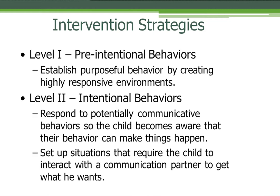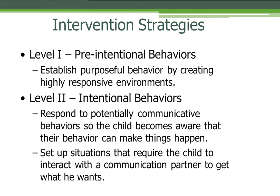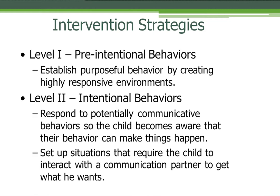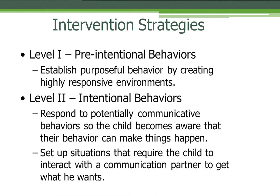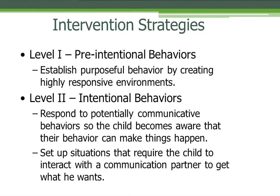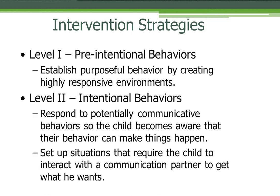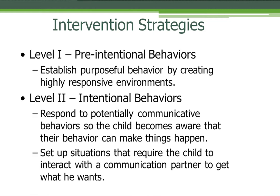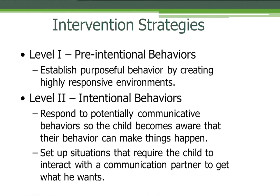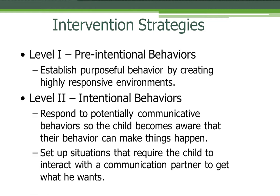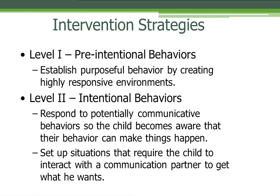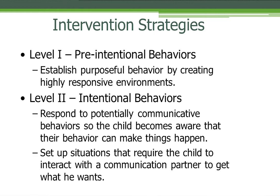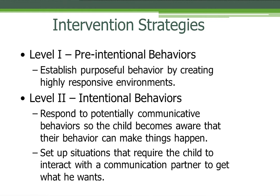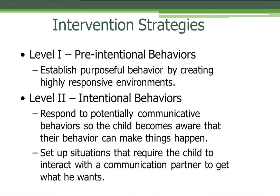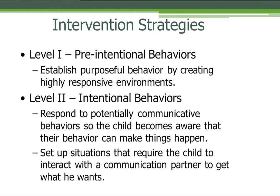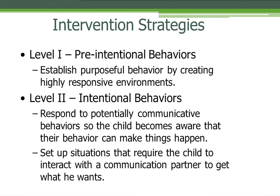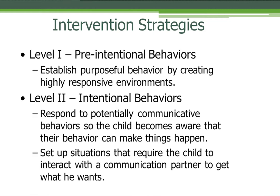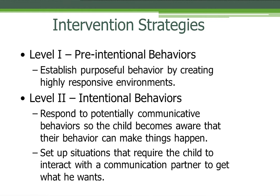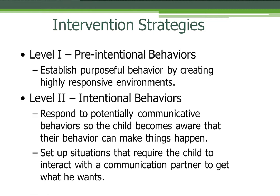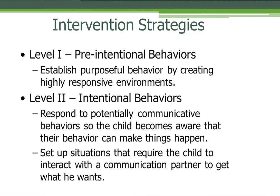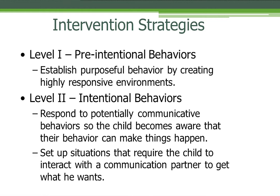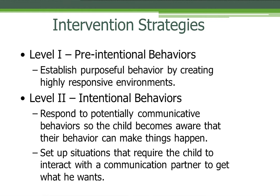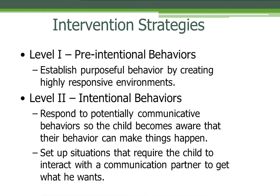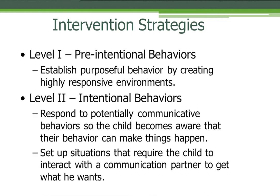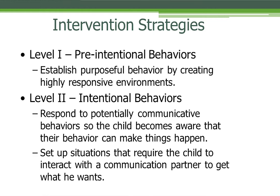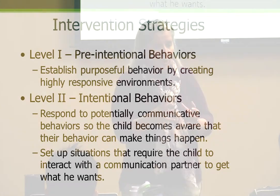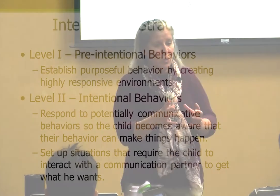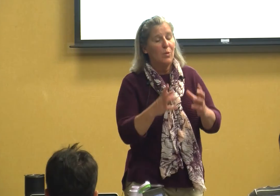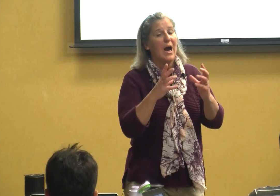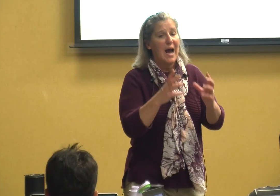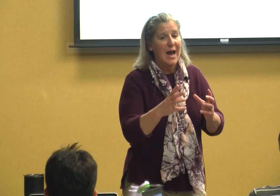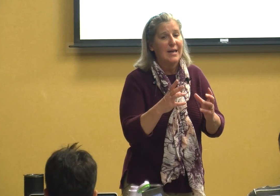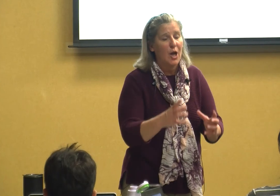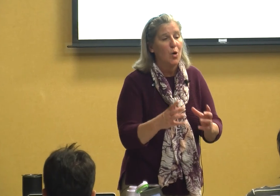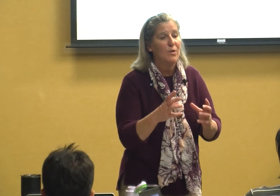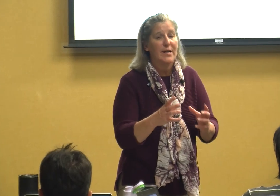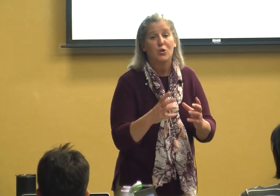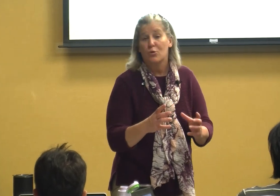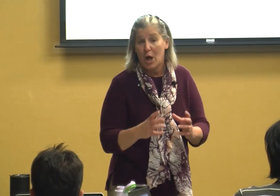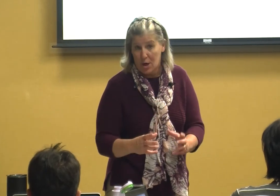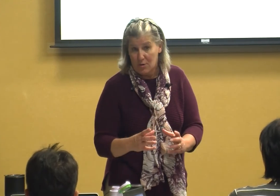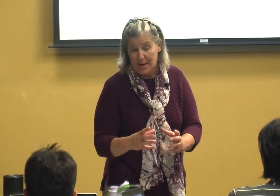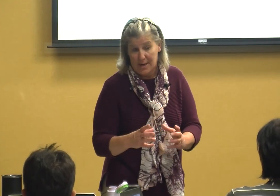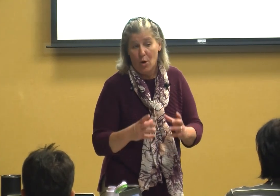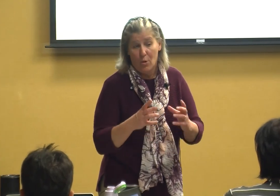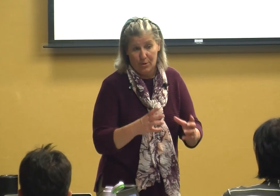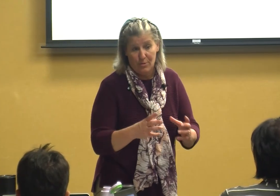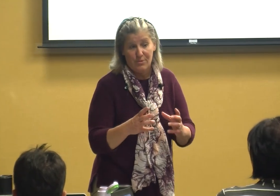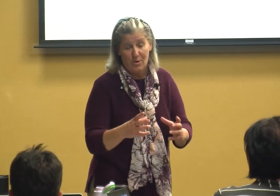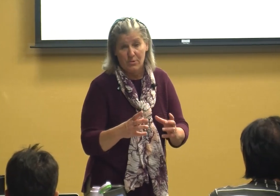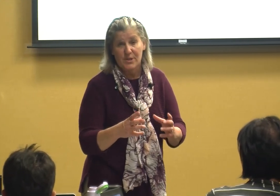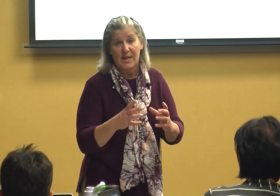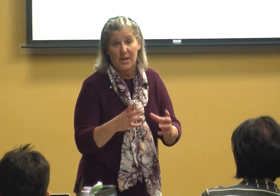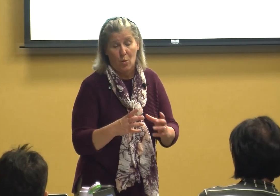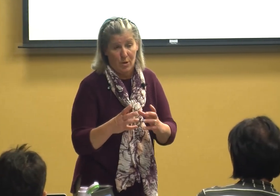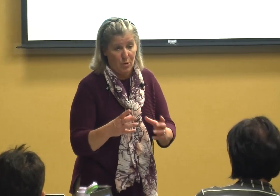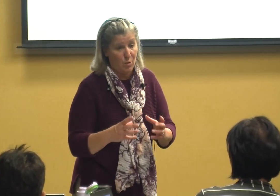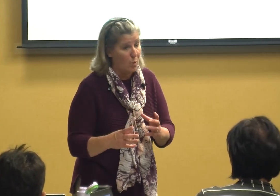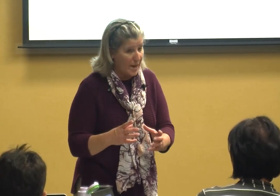to start letting them know I hear you I know that you're hungry or you're thirsty or you're whatever